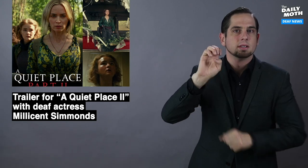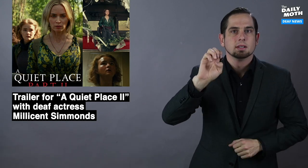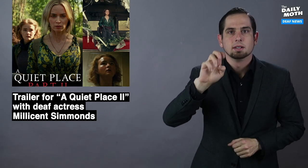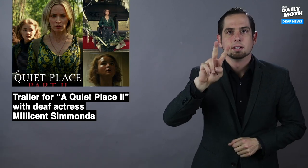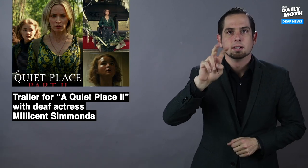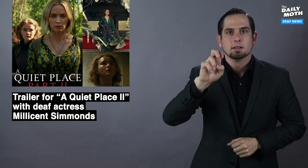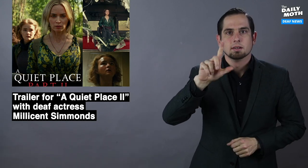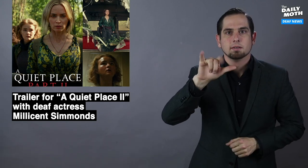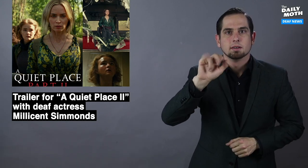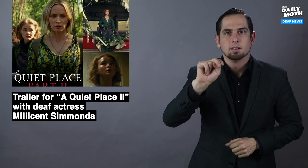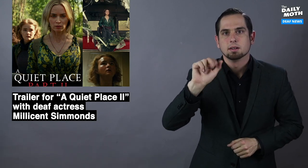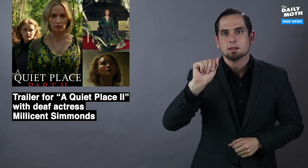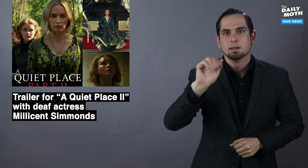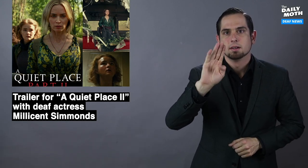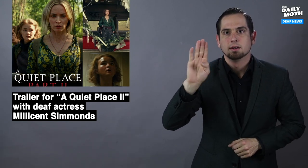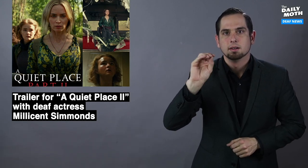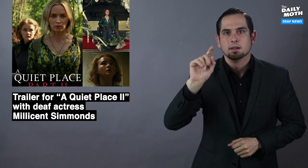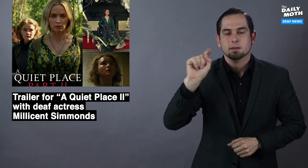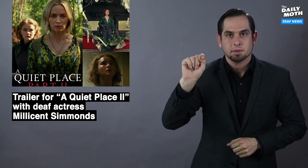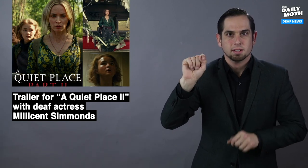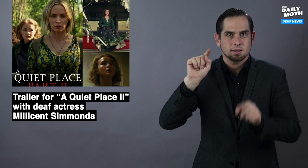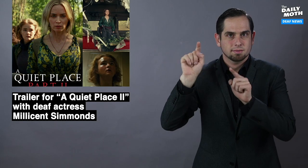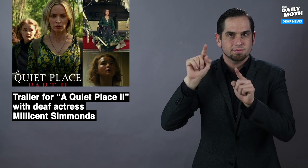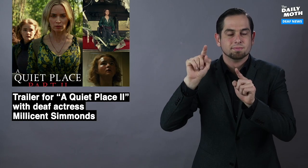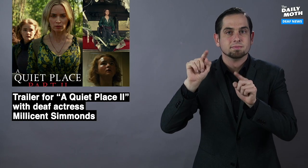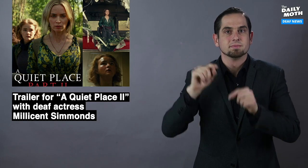Evelyn Abbott.